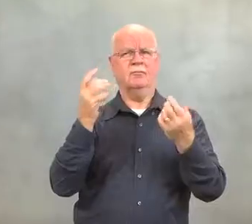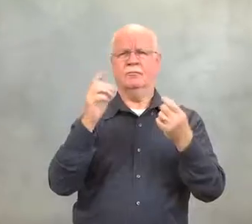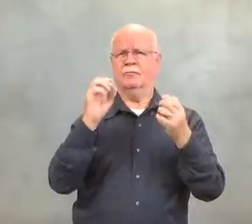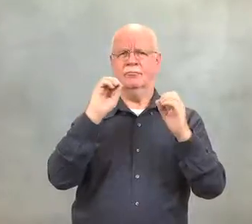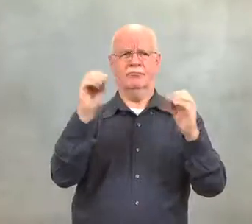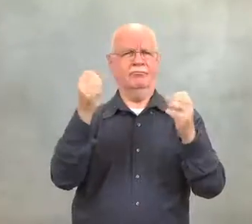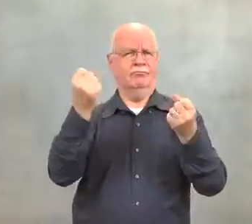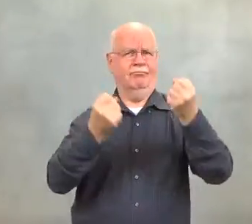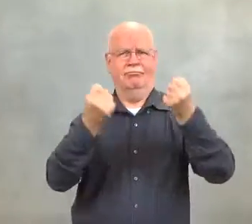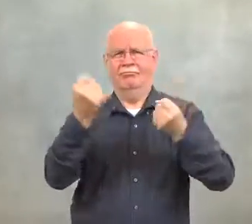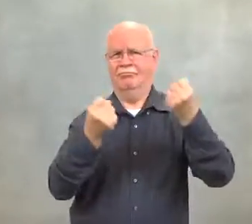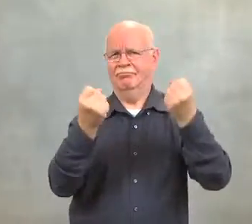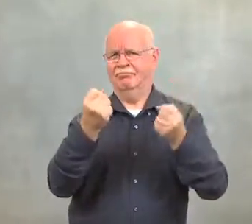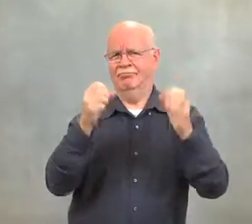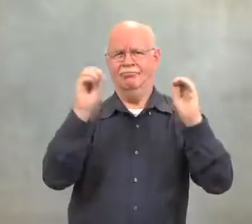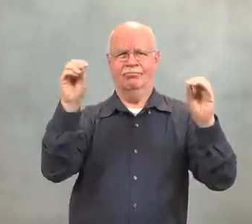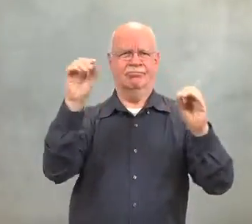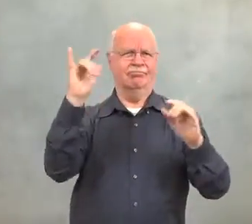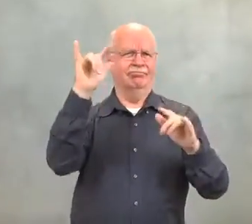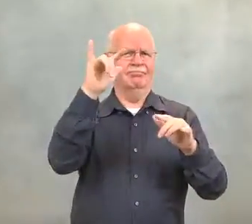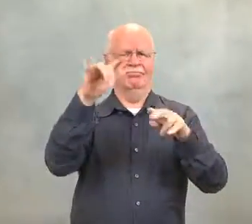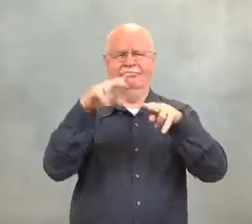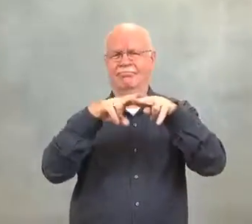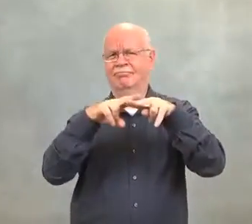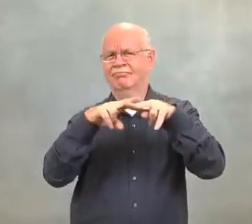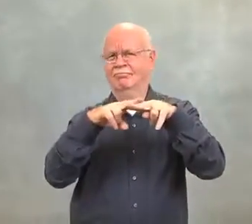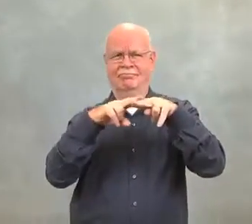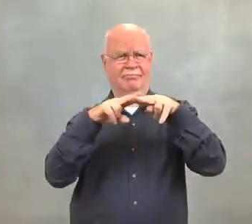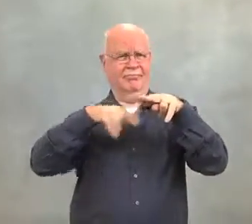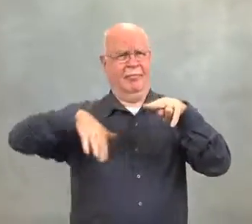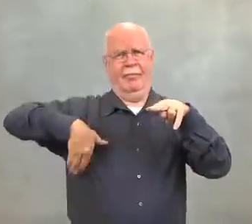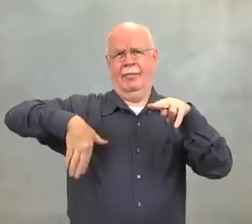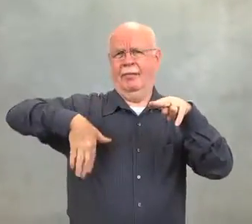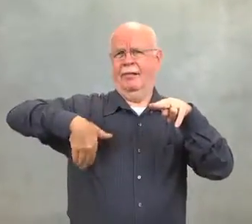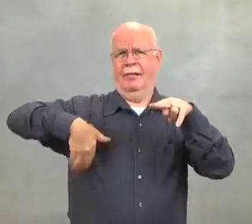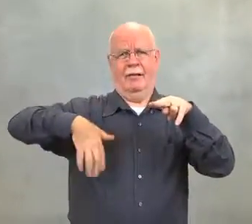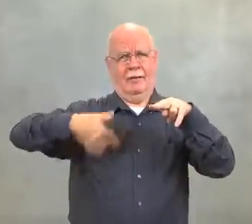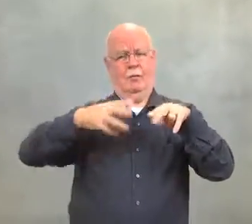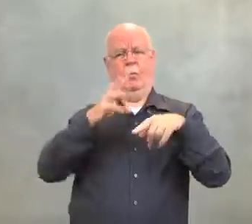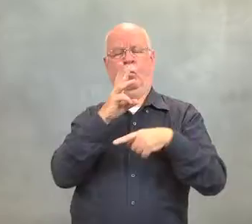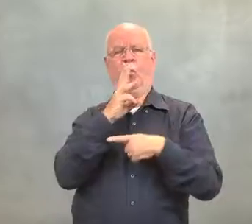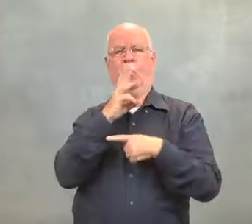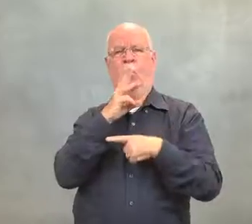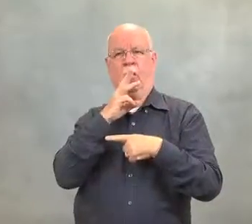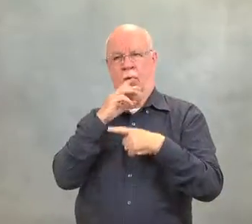There were no cars or planes, and trains weren't there yet.